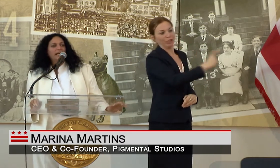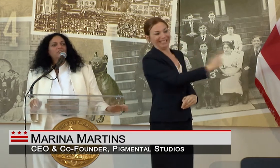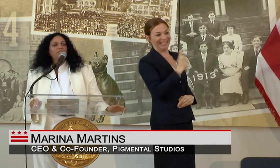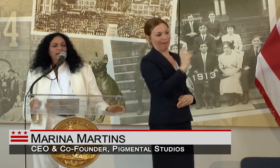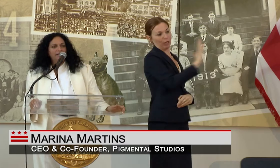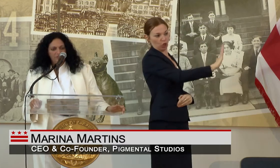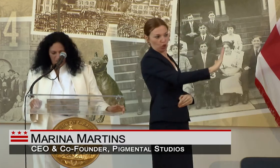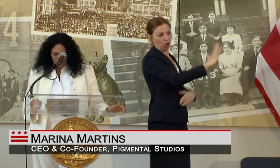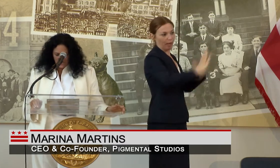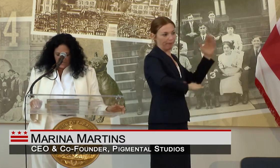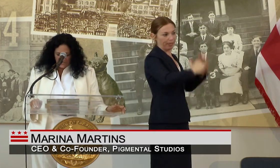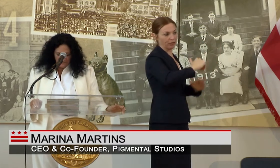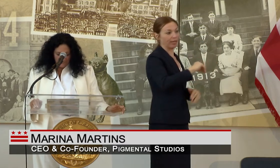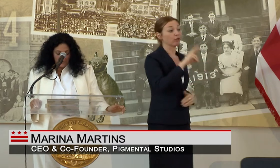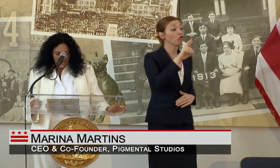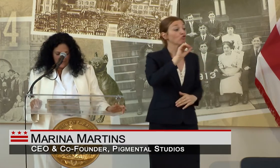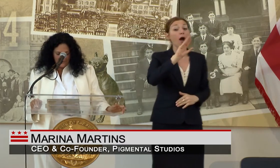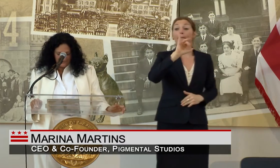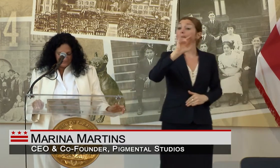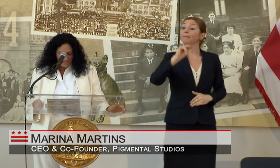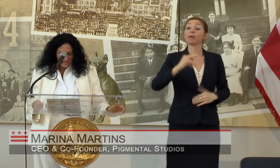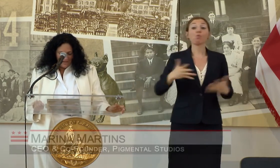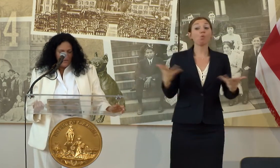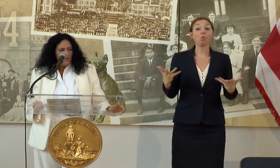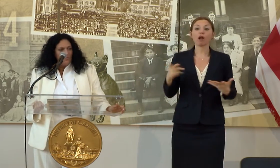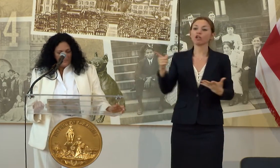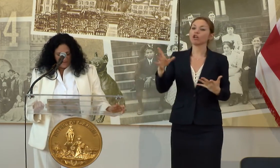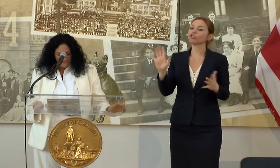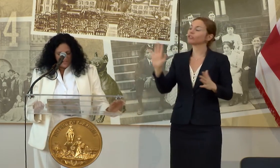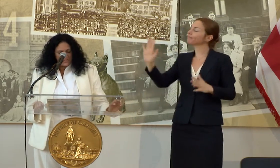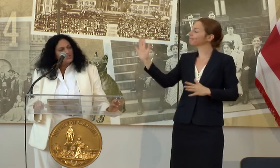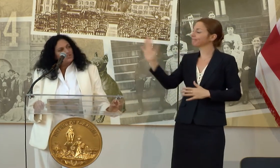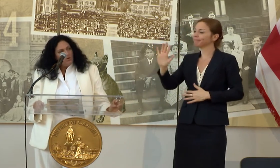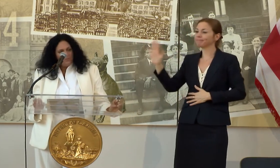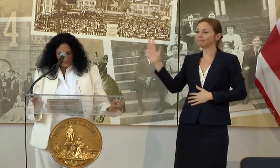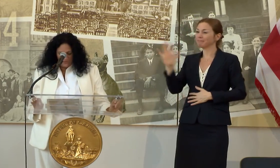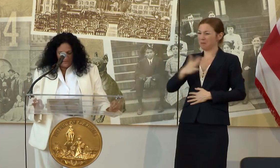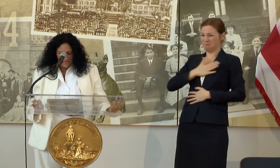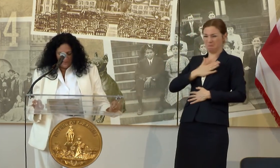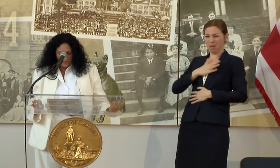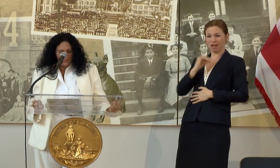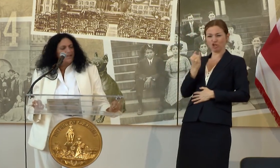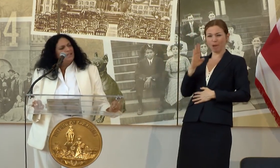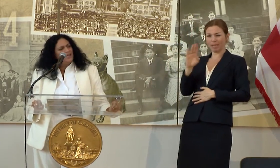GALLAUDET JBG PLAN, ONE THAT FITS SO BEAUTIFULLY WITH WHAT I